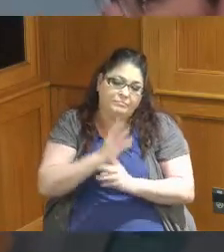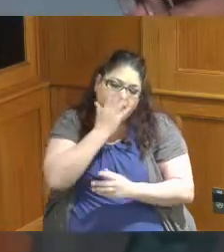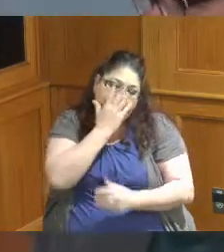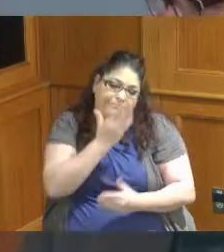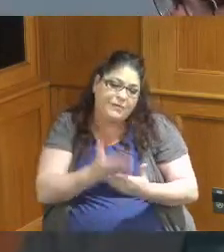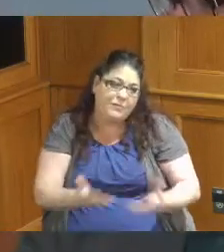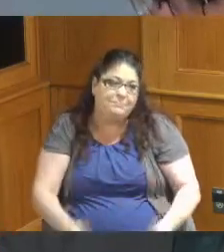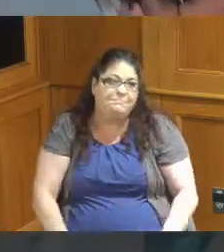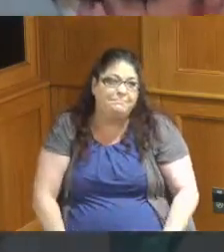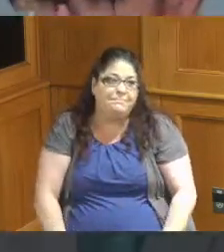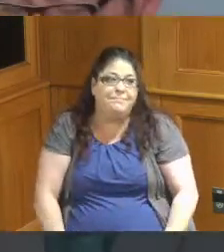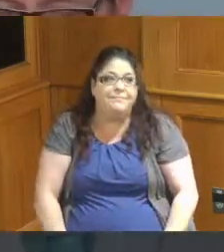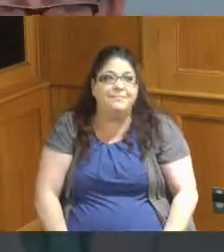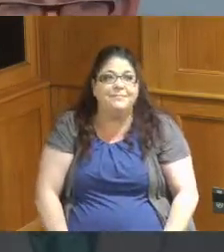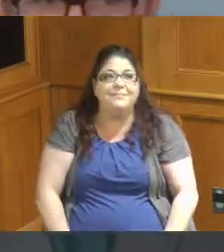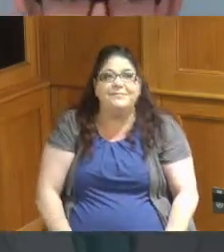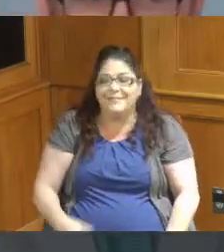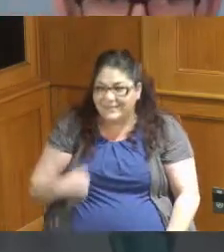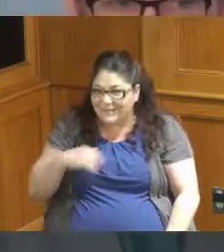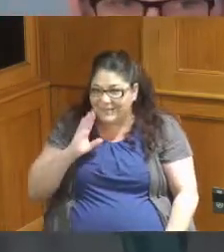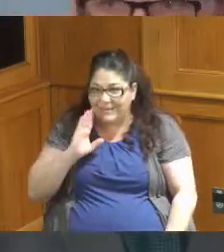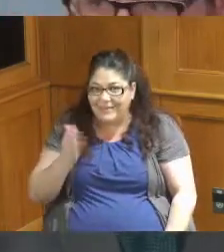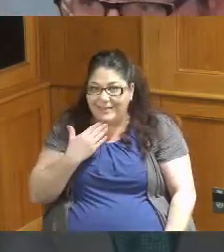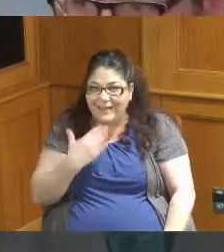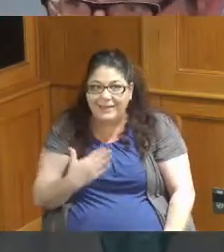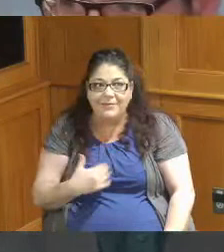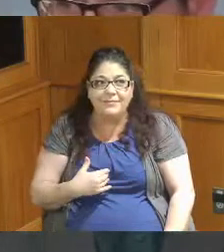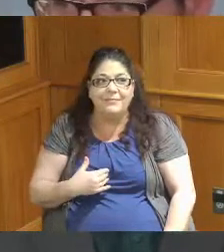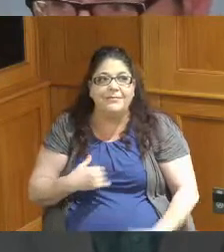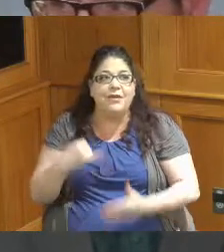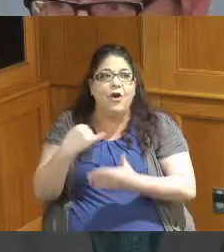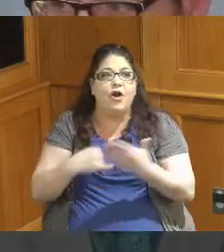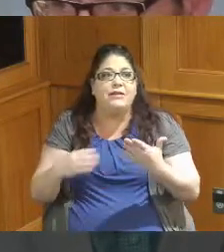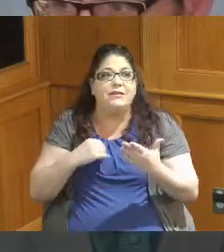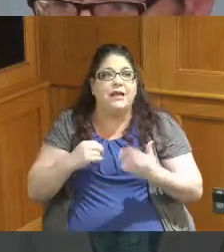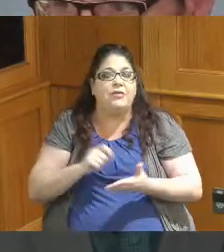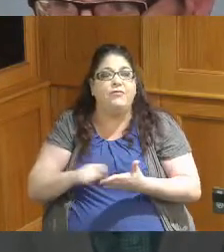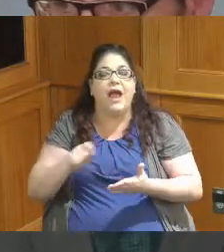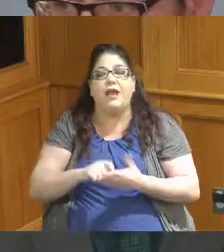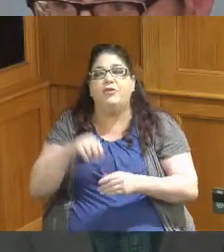tell me Hello thank you as The Artisan writer and residence program manager I